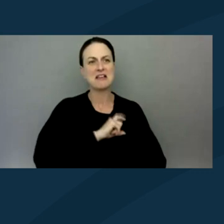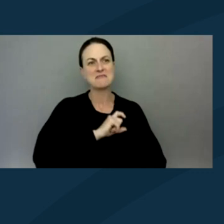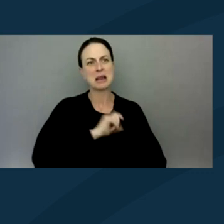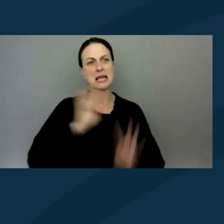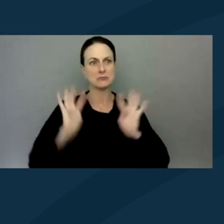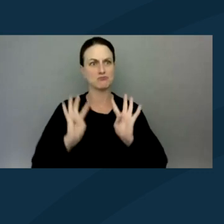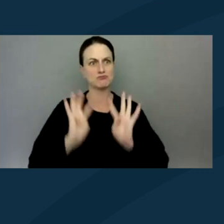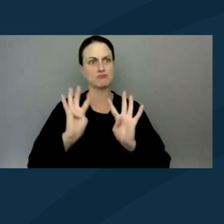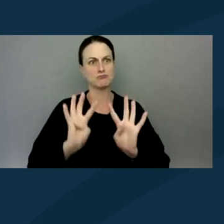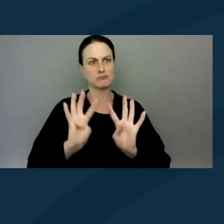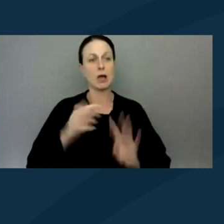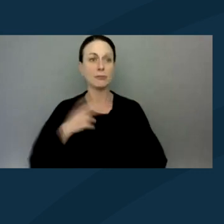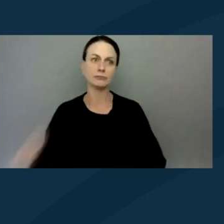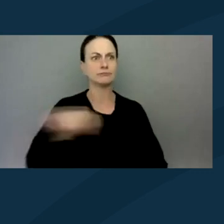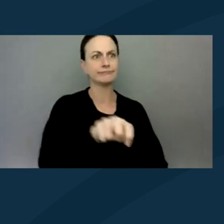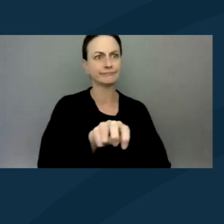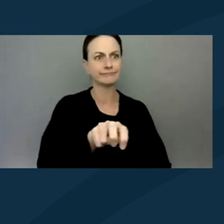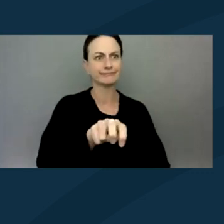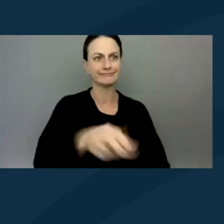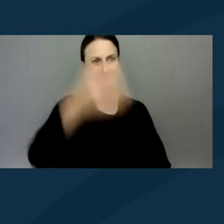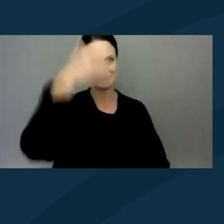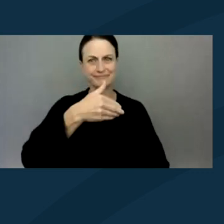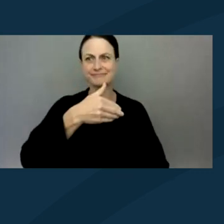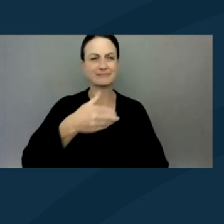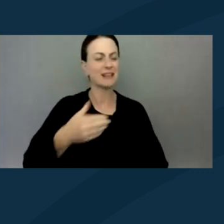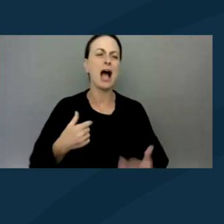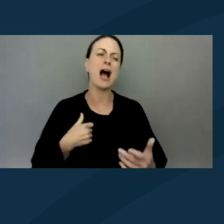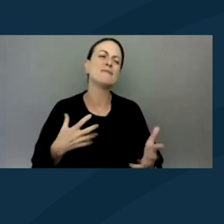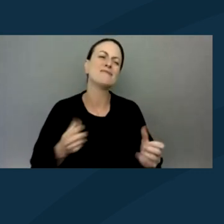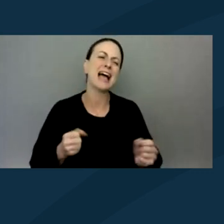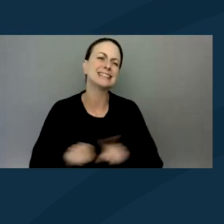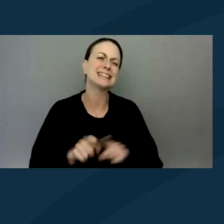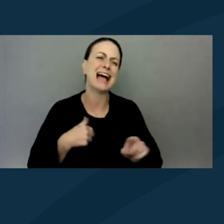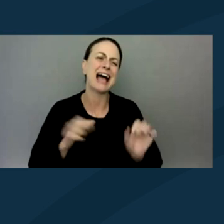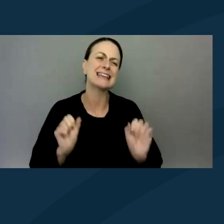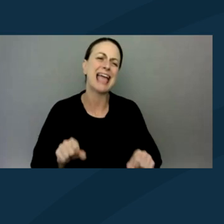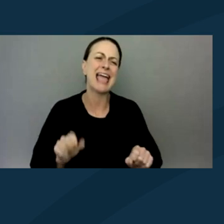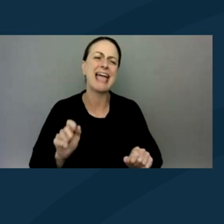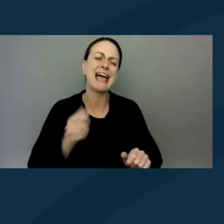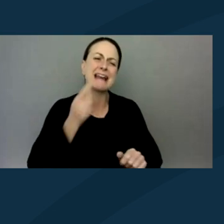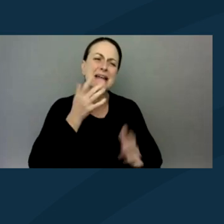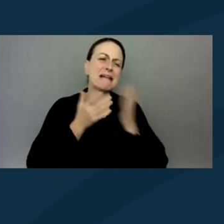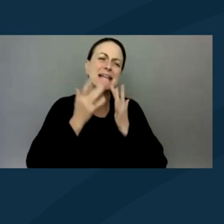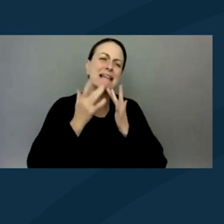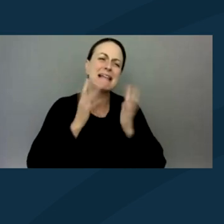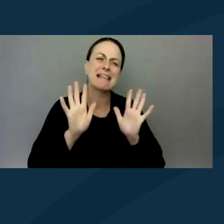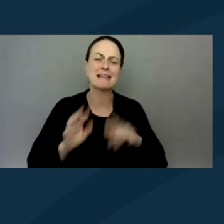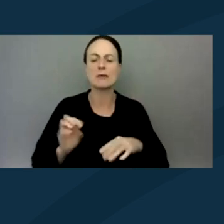I can be like, "Oh, I'm going as fast as I can." And then everybody else is kind of going off, or I can be at the front line